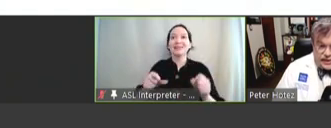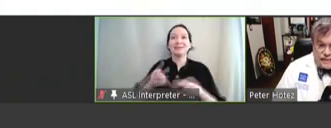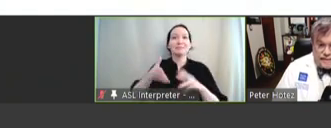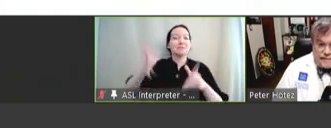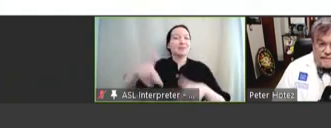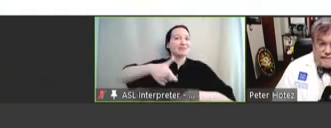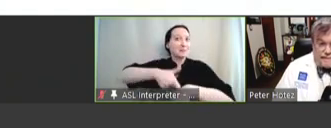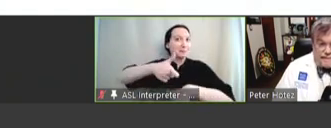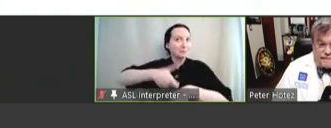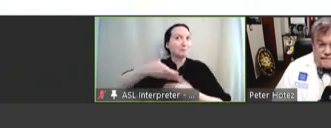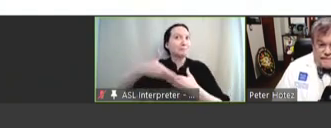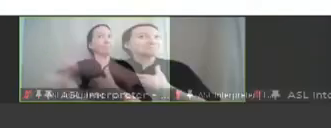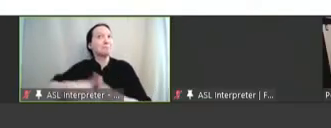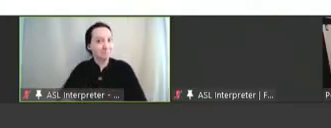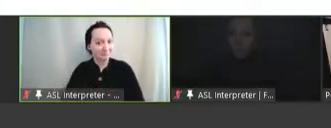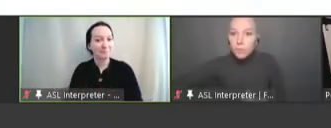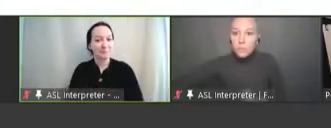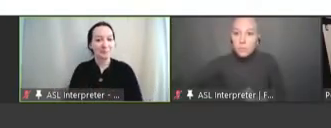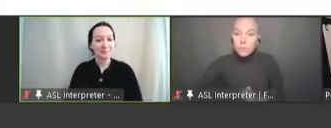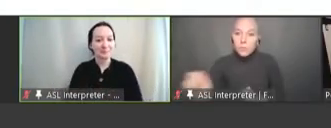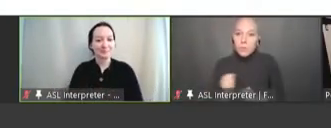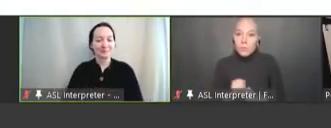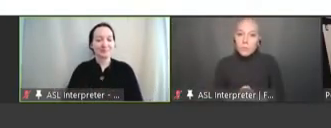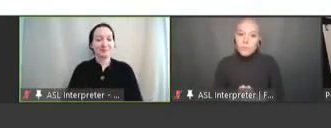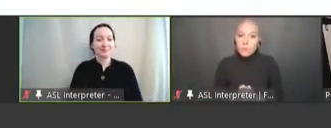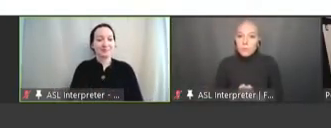Robert Hopkins: Thank you very much,